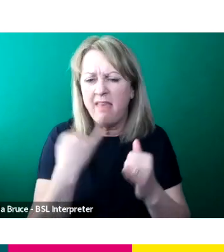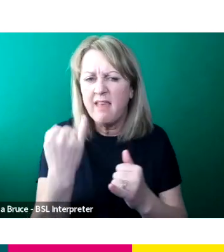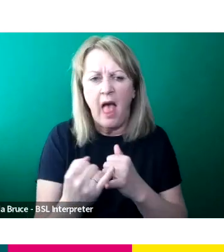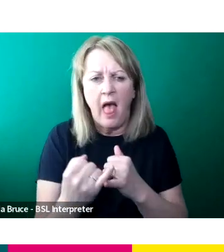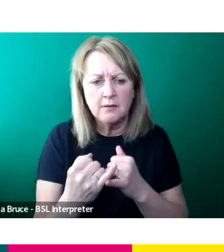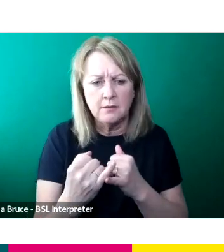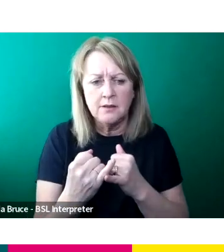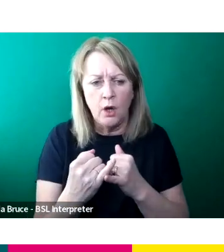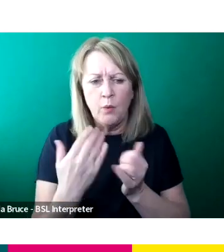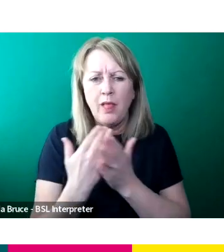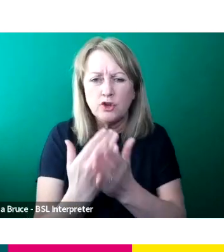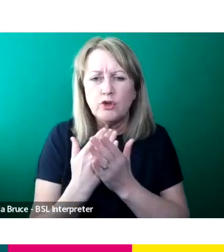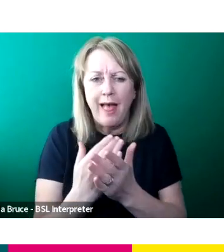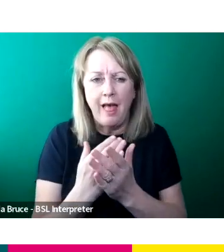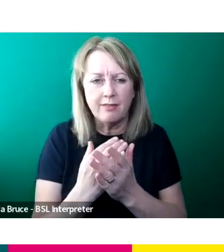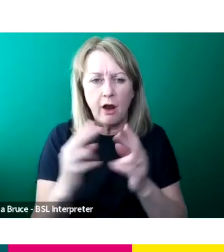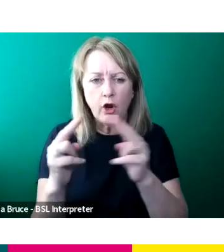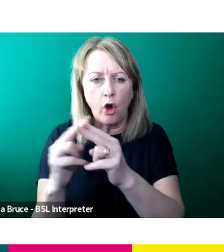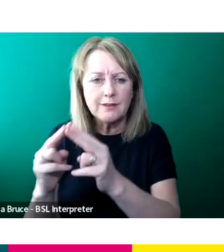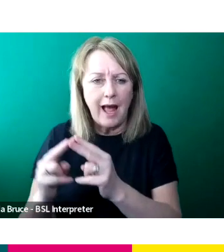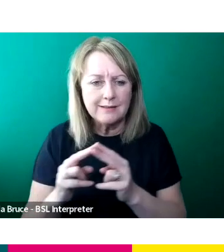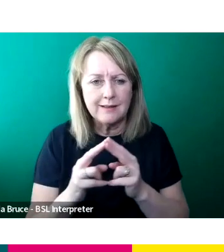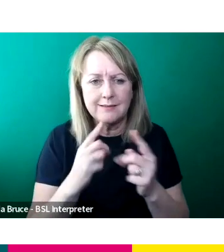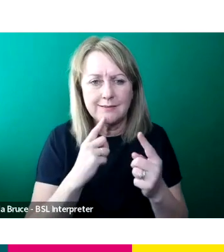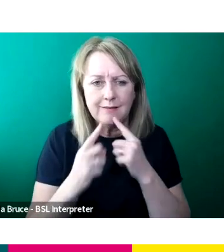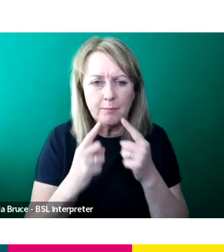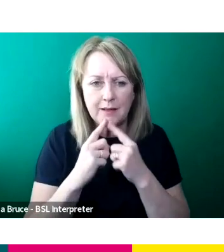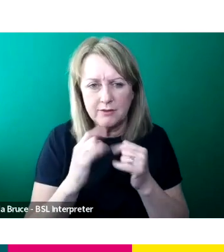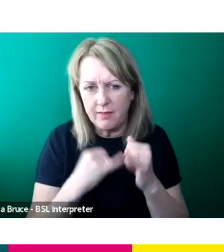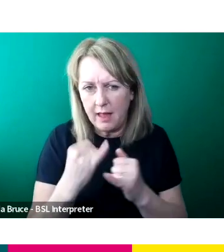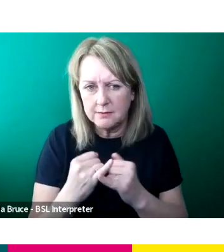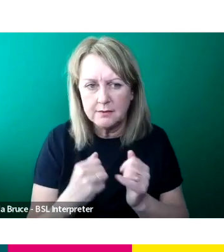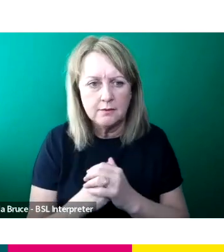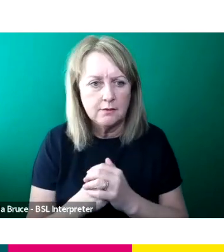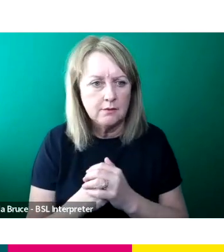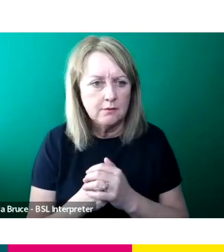of our contact details and things like that too. Yeah, Perfect. Thank you very much.